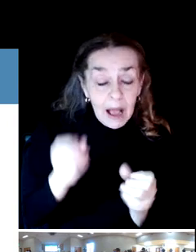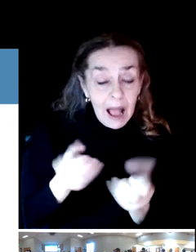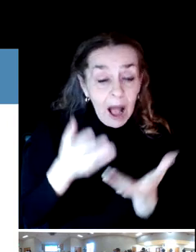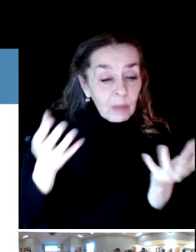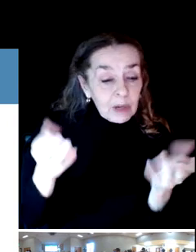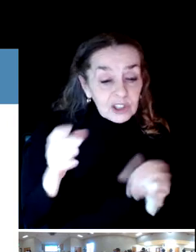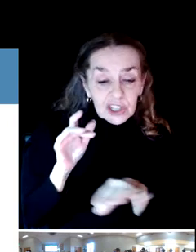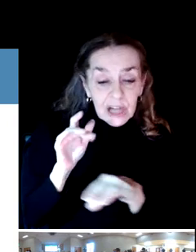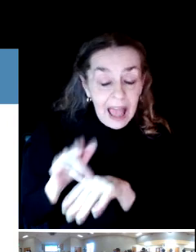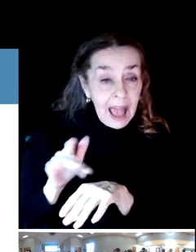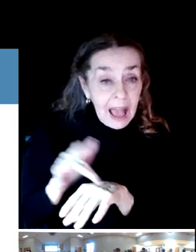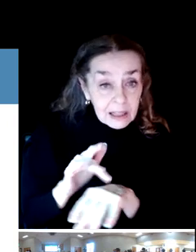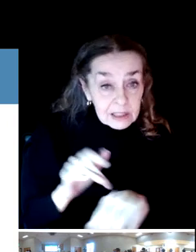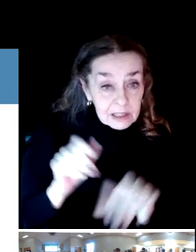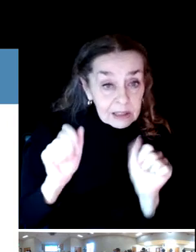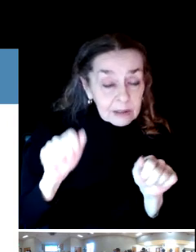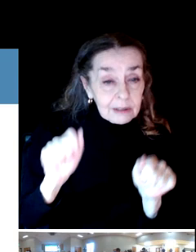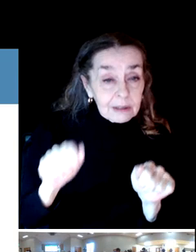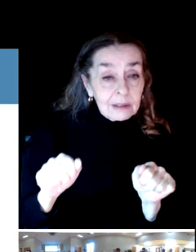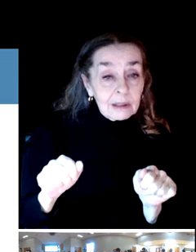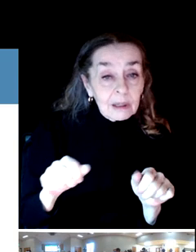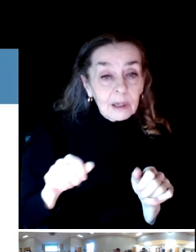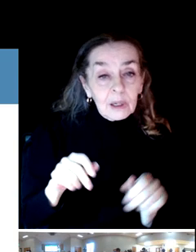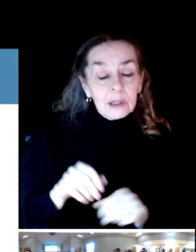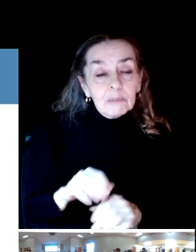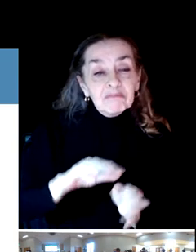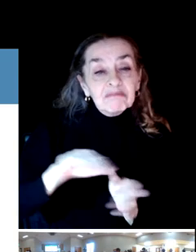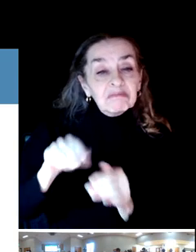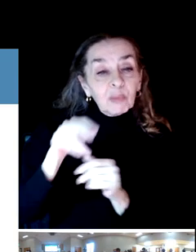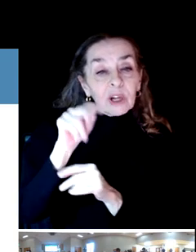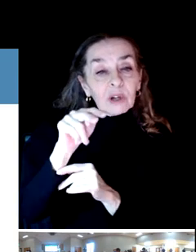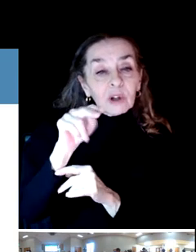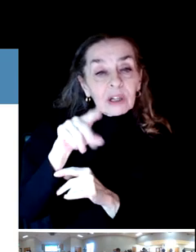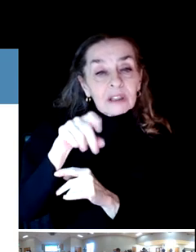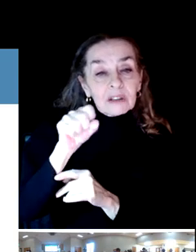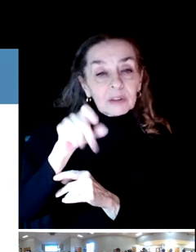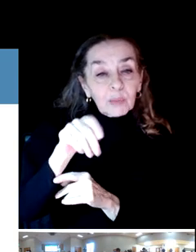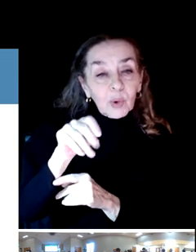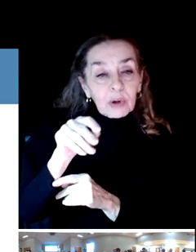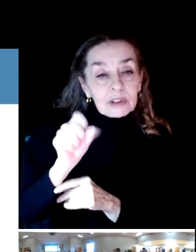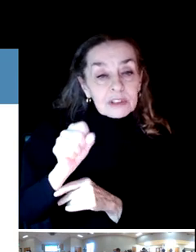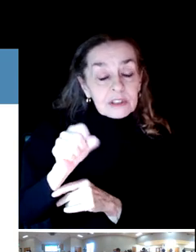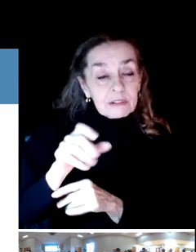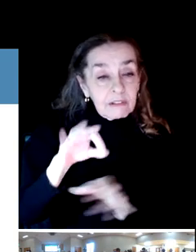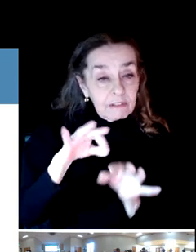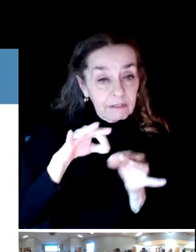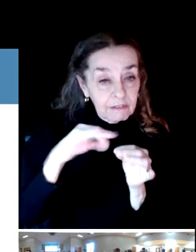We can look at sports opportunities, we can look at sports fields and and compare that